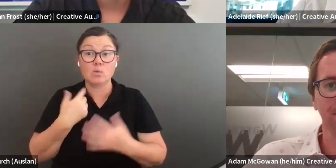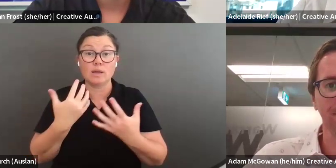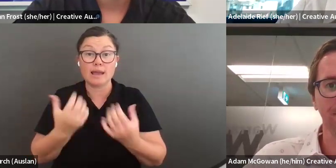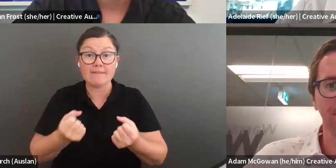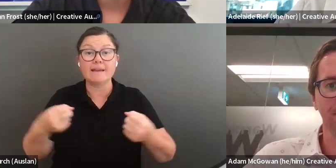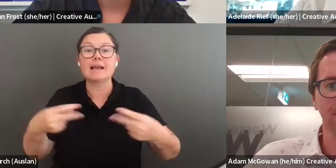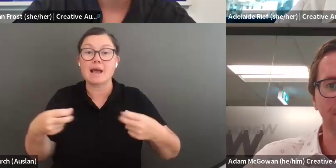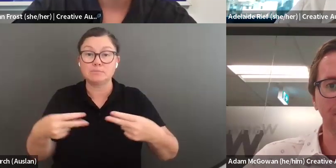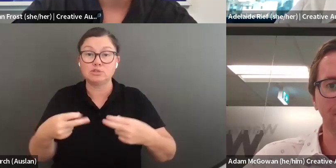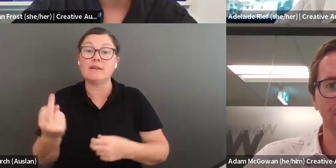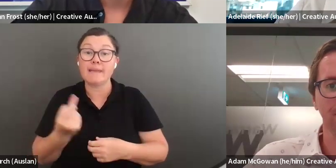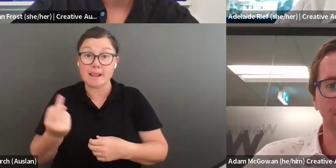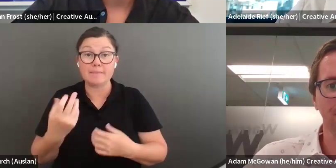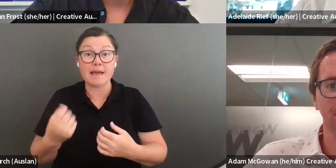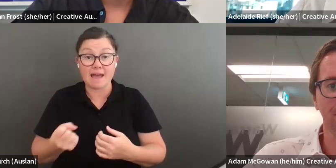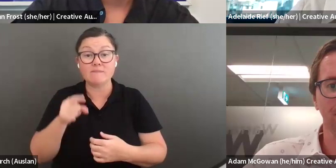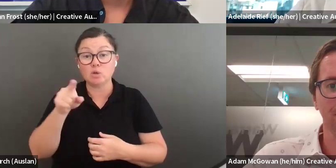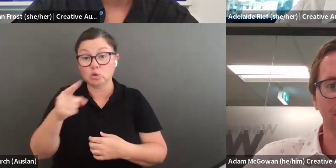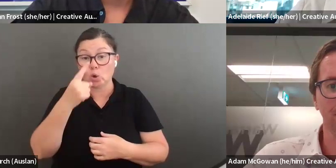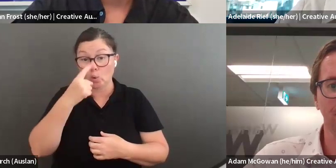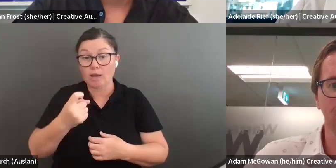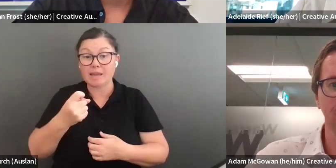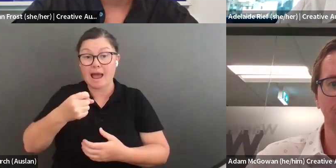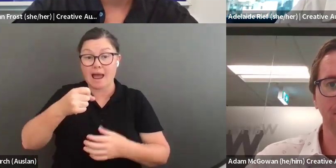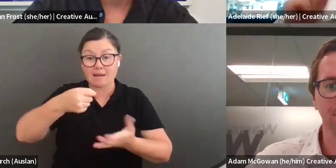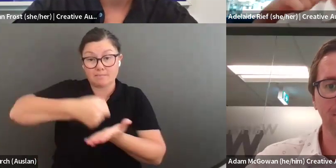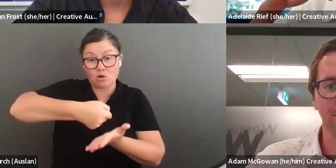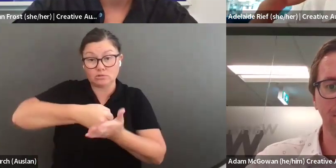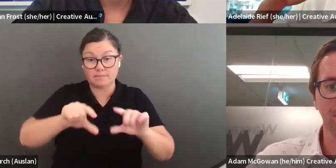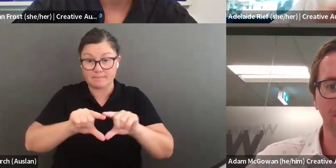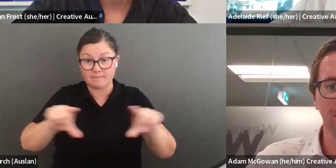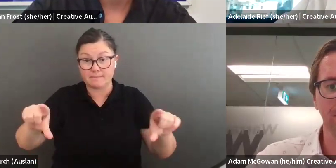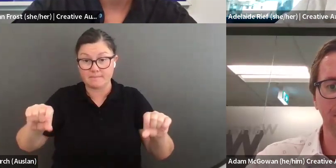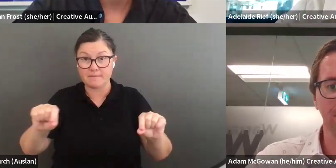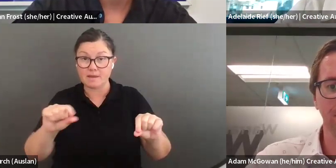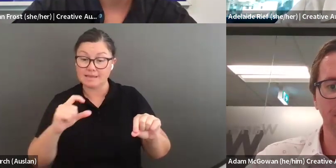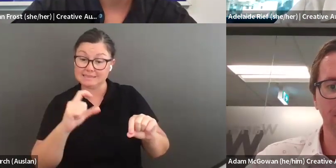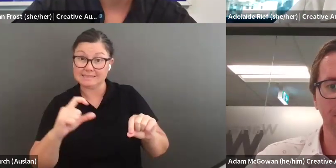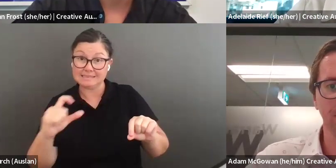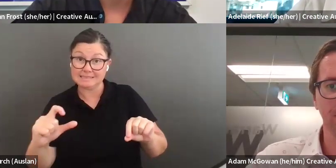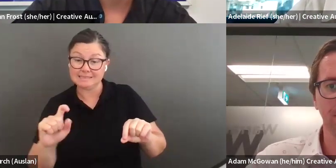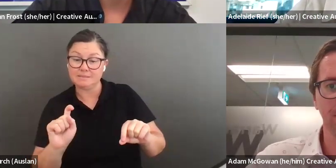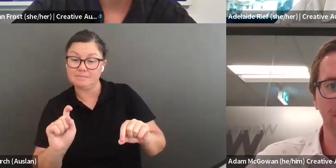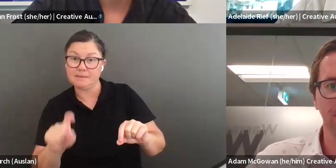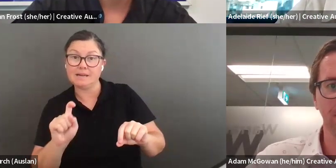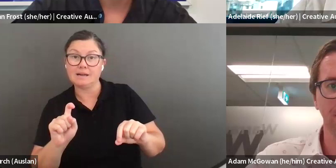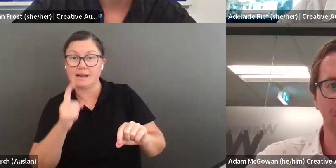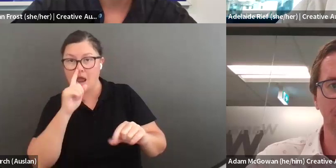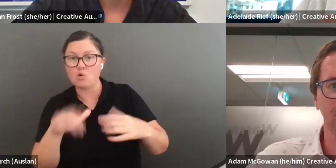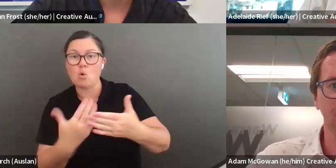is it. In terms of the session today, we do have captions available, so you can choose the captions option at the